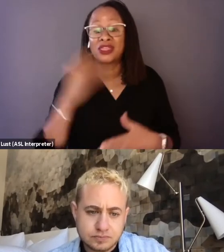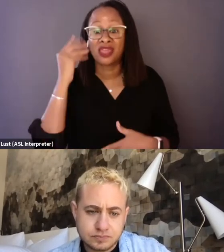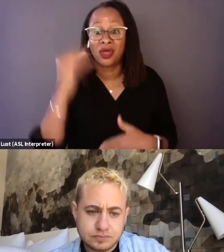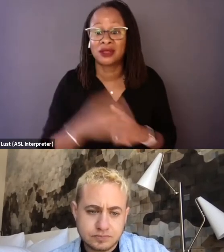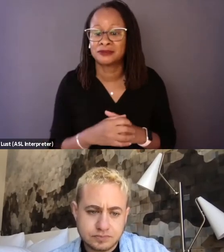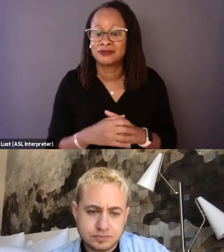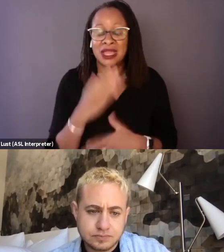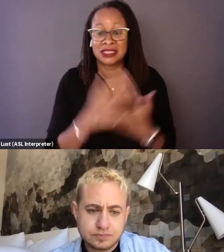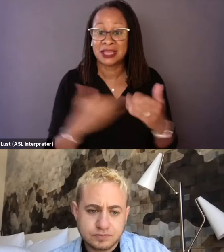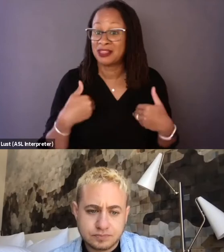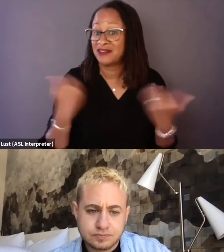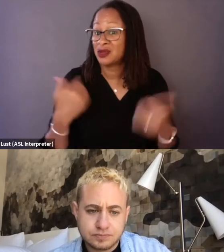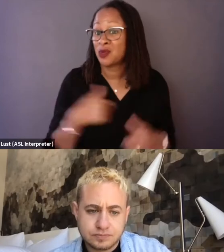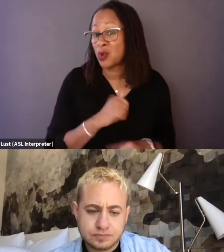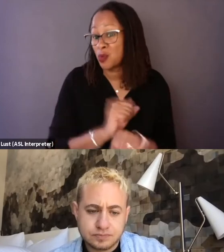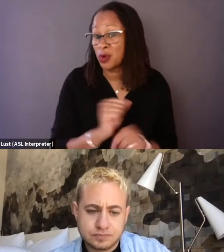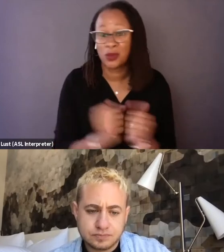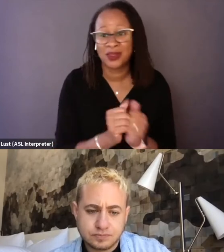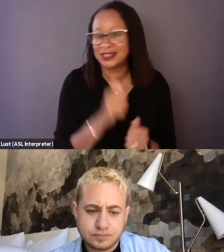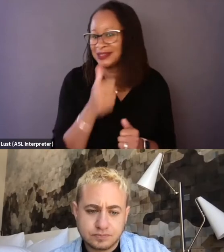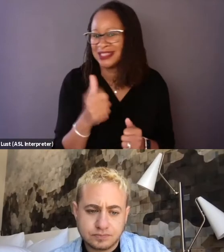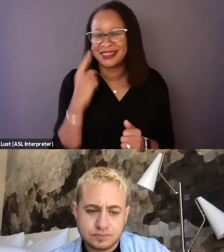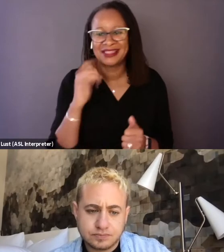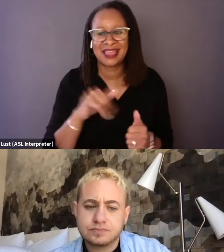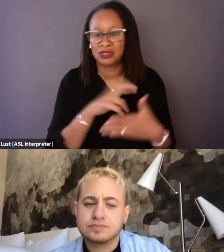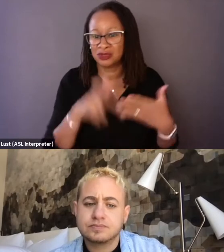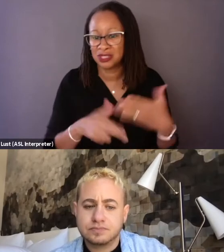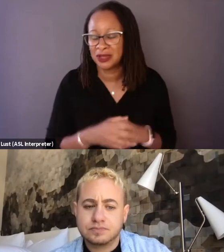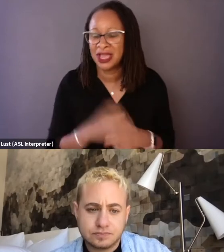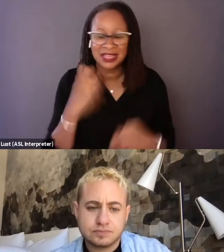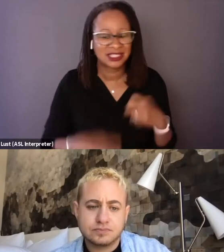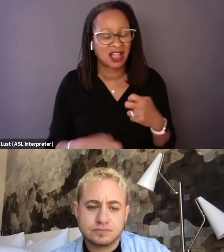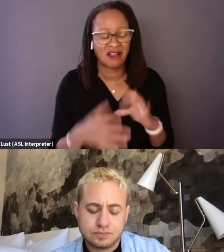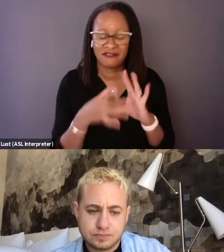youth that we are working with. Yeah, tough stuff, tough conversations to have.